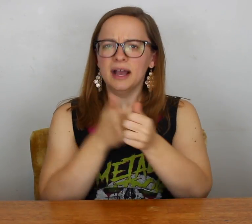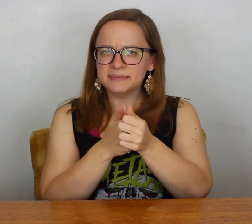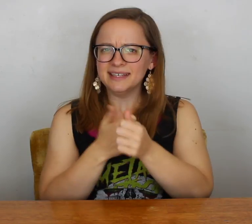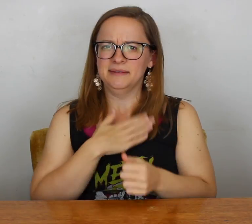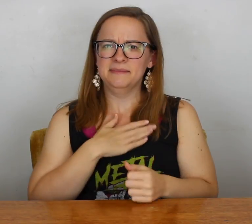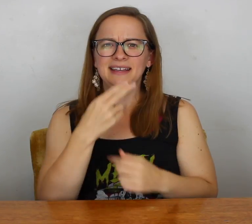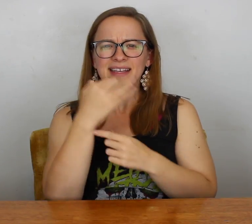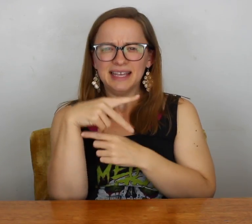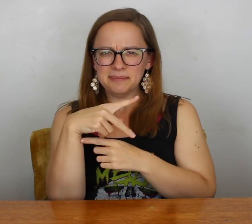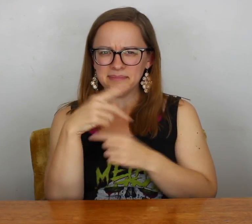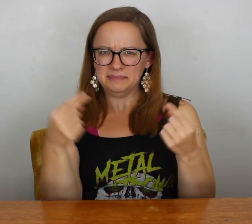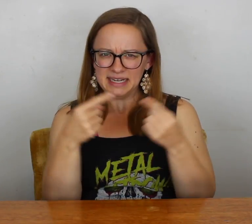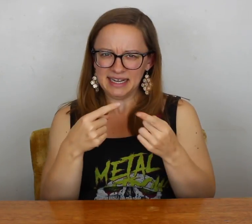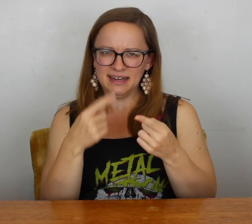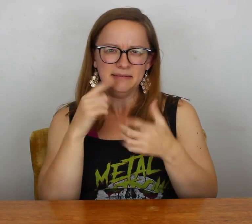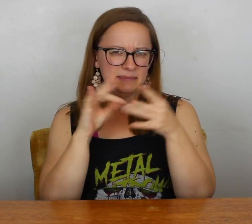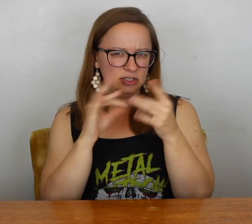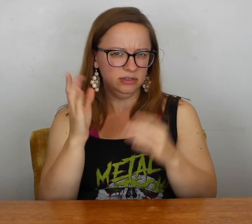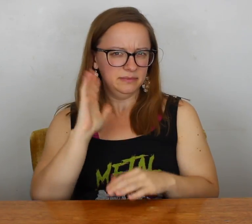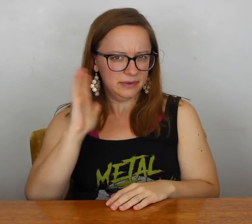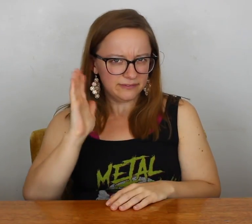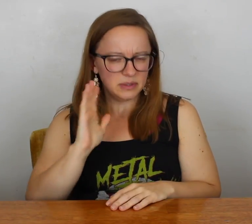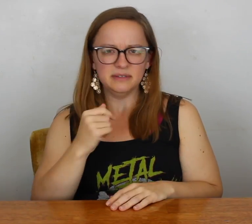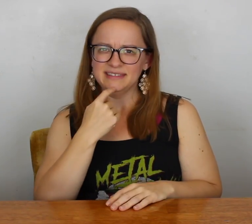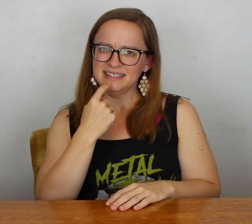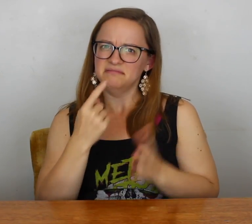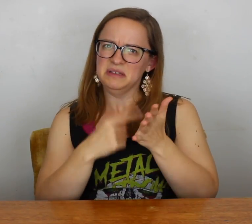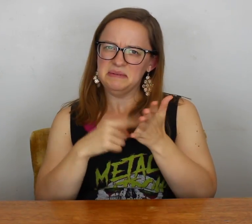I wanted to update you on the hip pain that I mentioned previously.